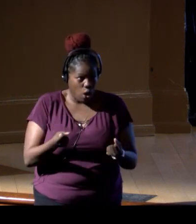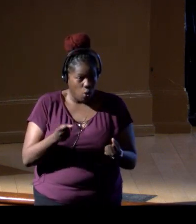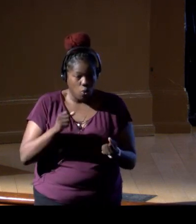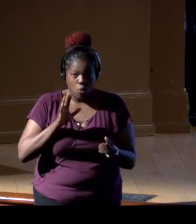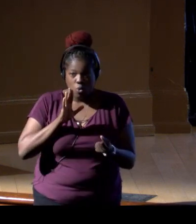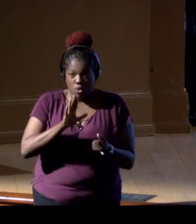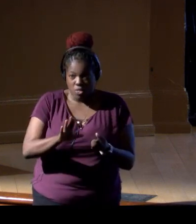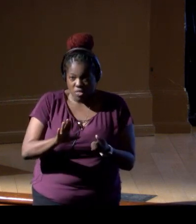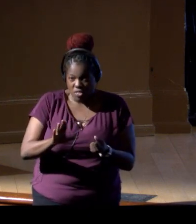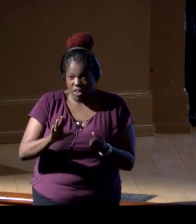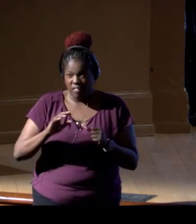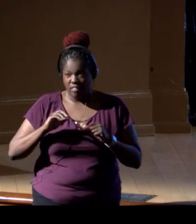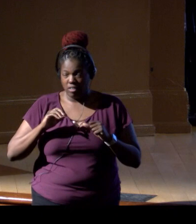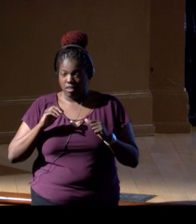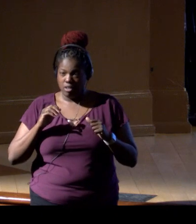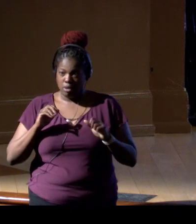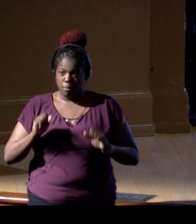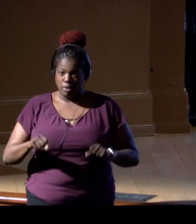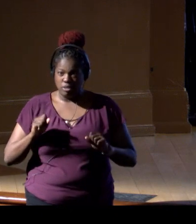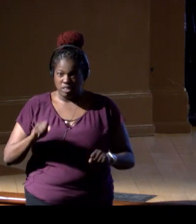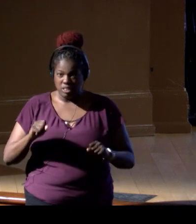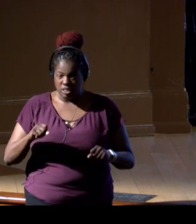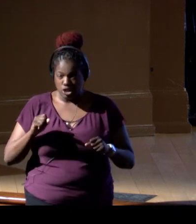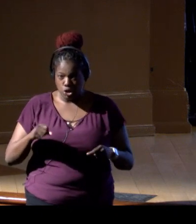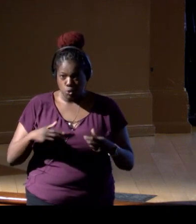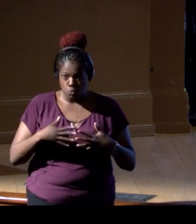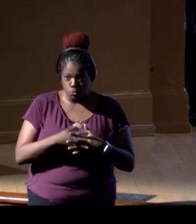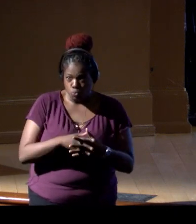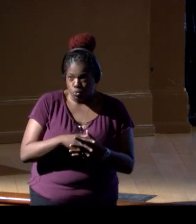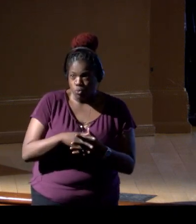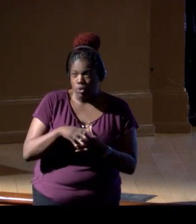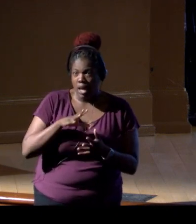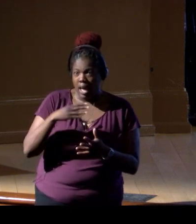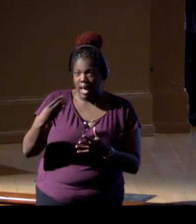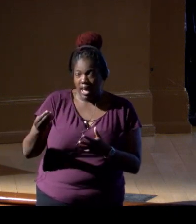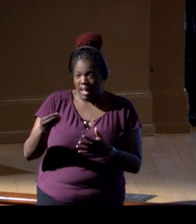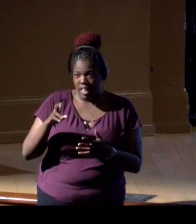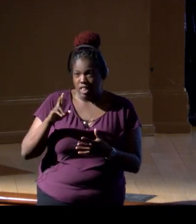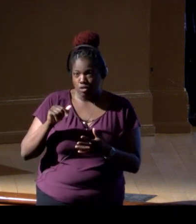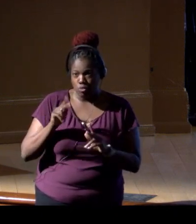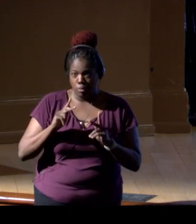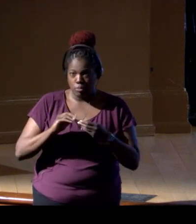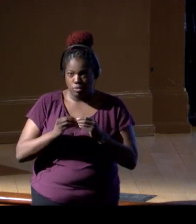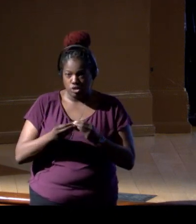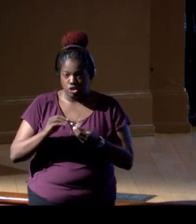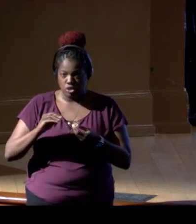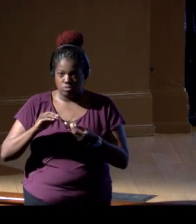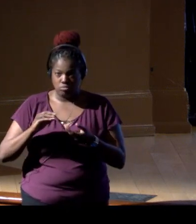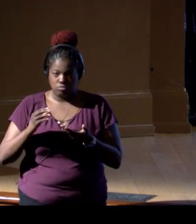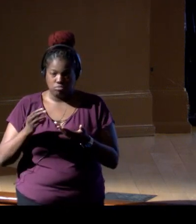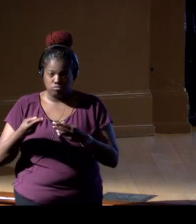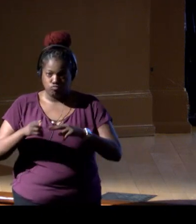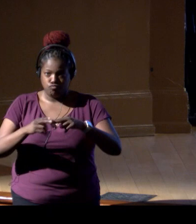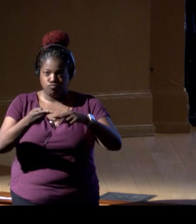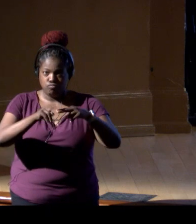and ability to reproduce all the way up to their population level. So that's on the pre-side,